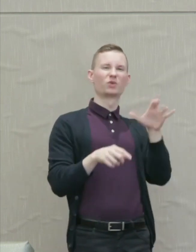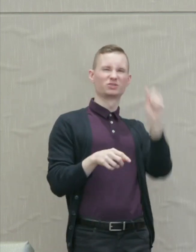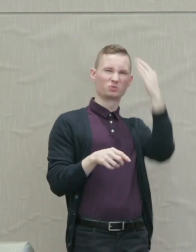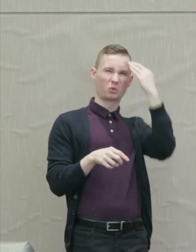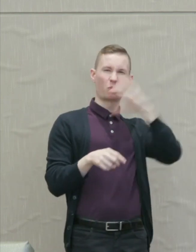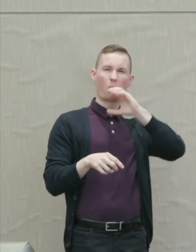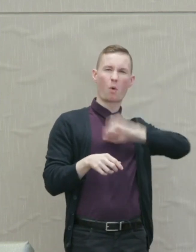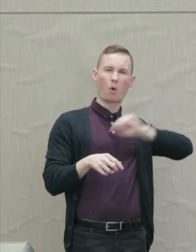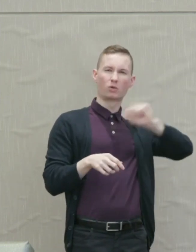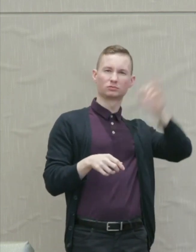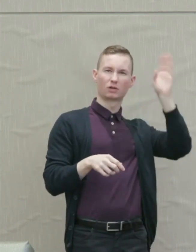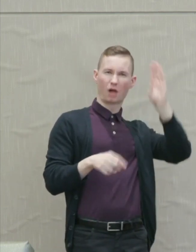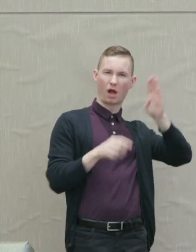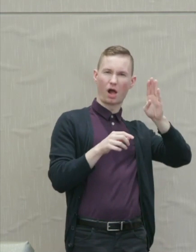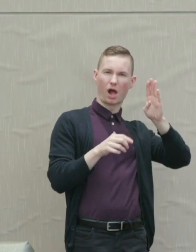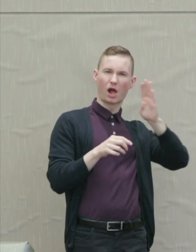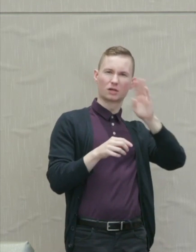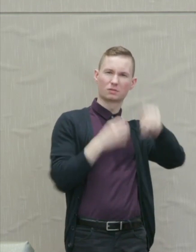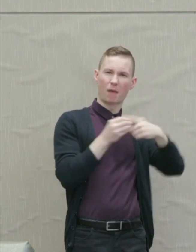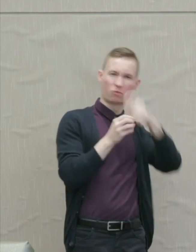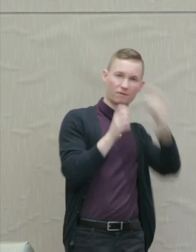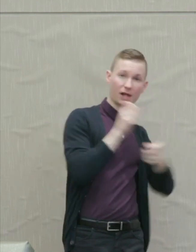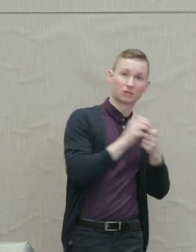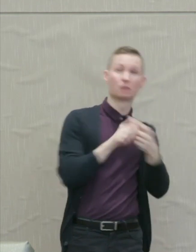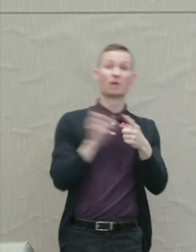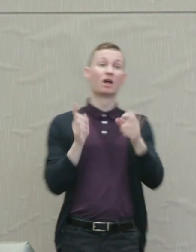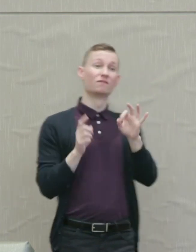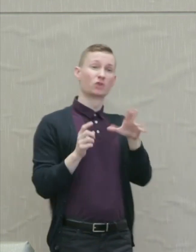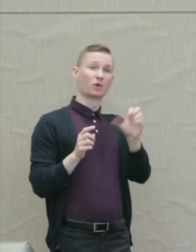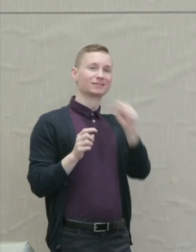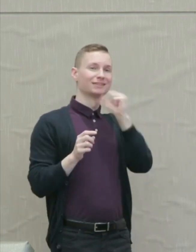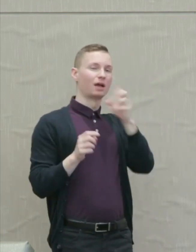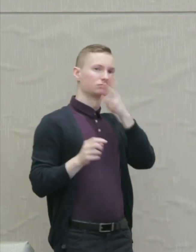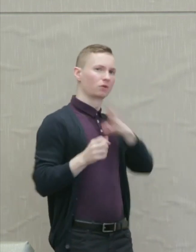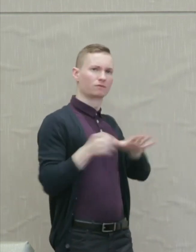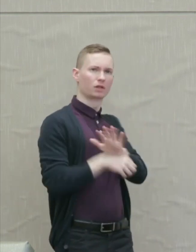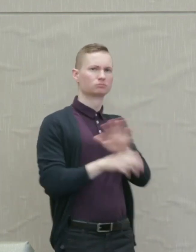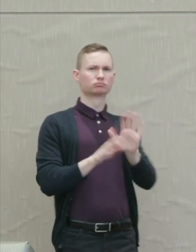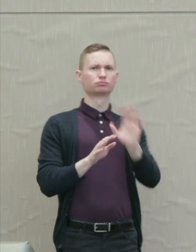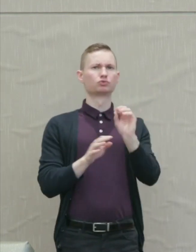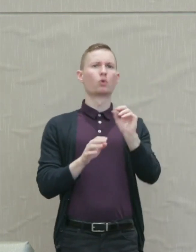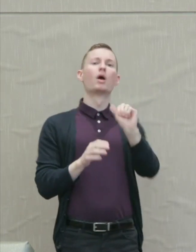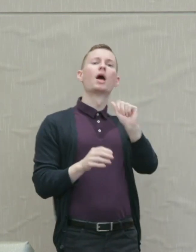But the Furies are not entirely dismissed, instead Athena gives them a place of honor